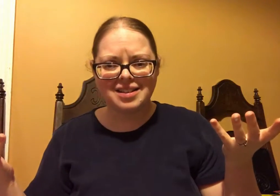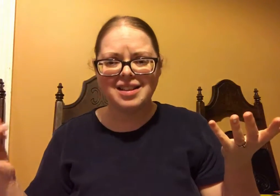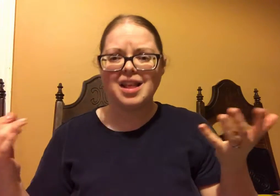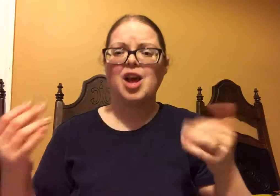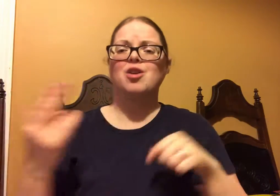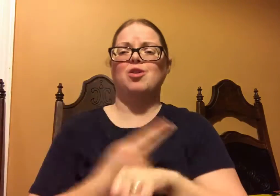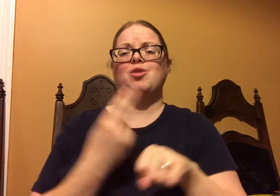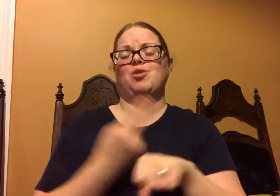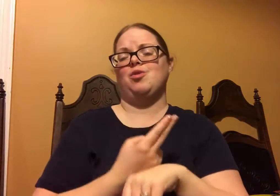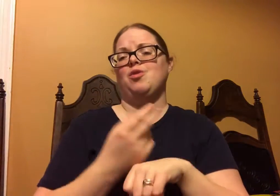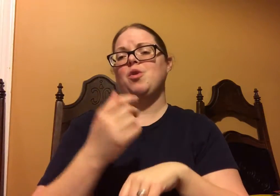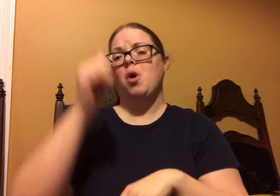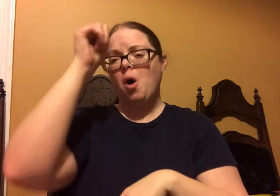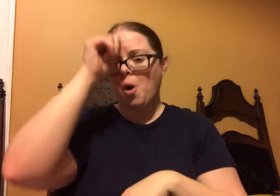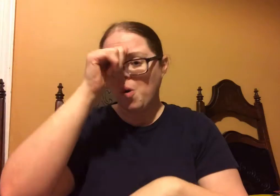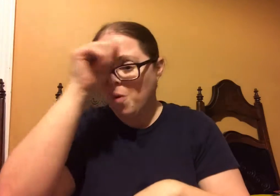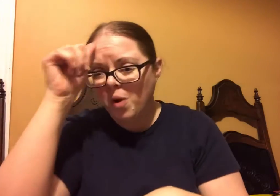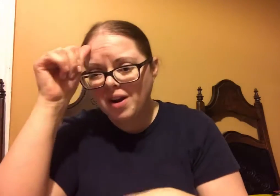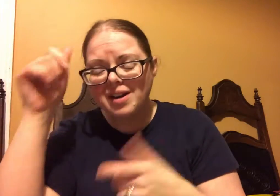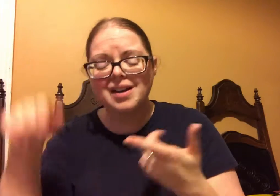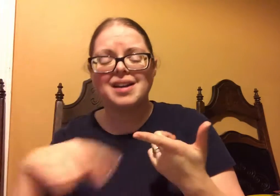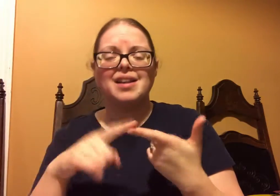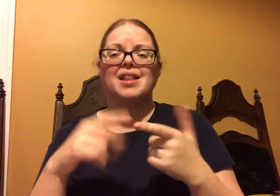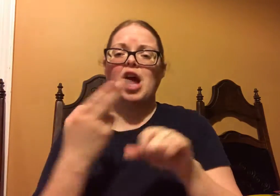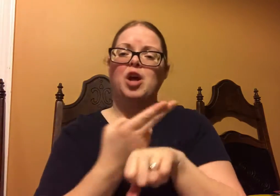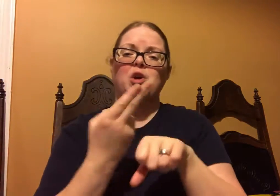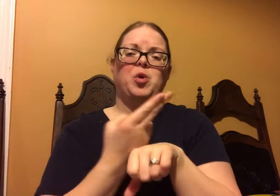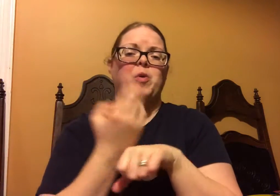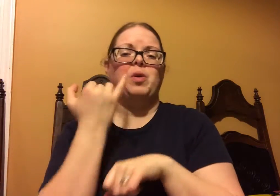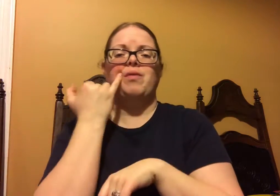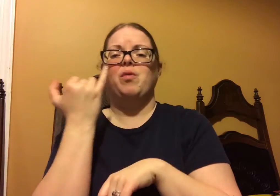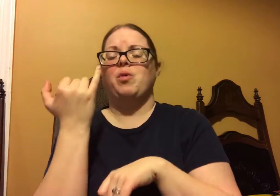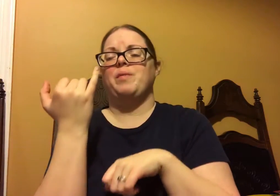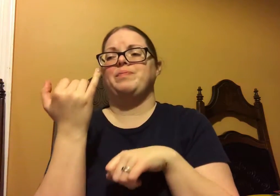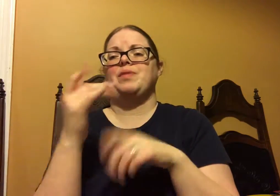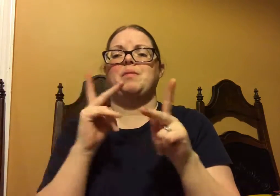medicine, and many other things a long time ago. They used it for anointing.